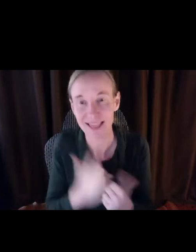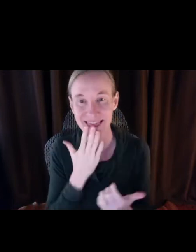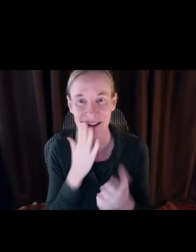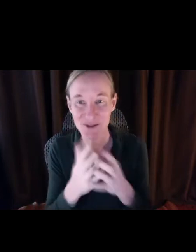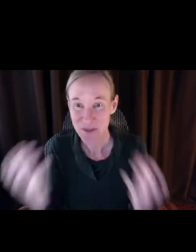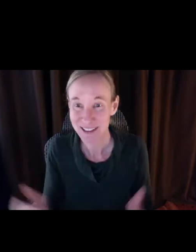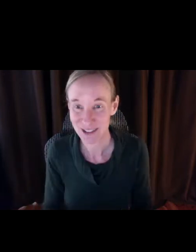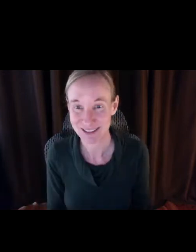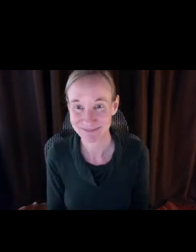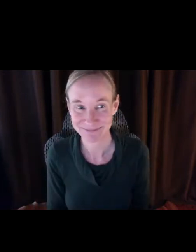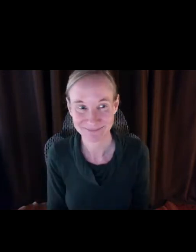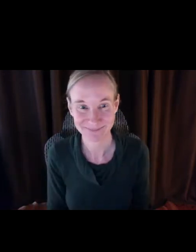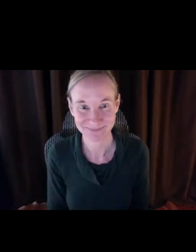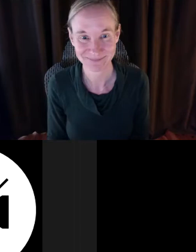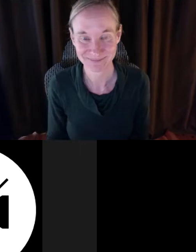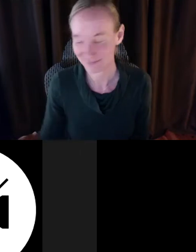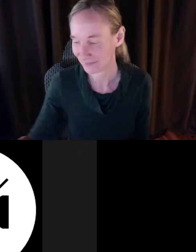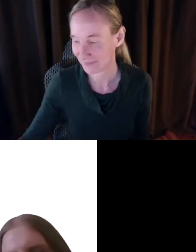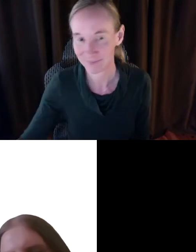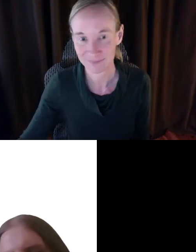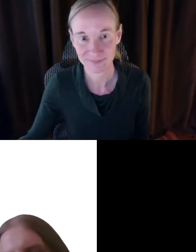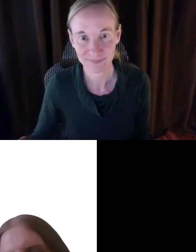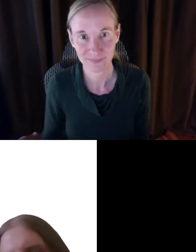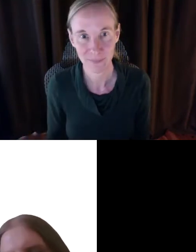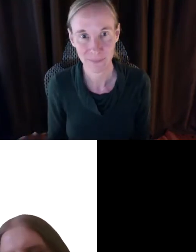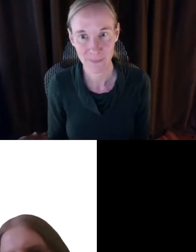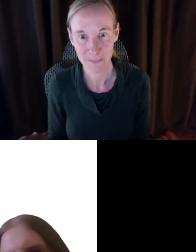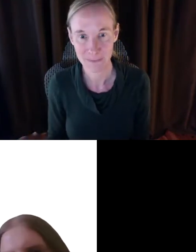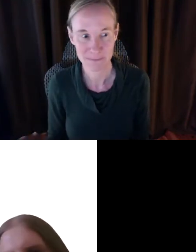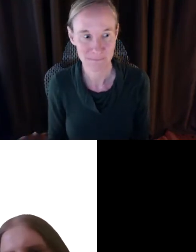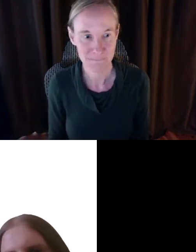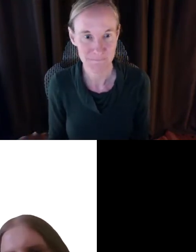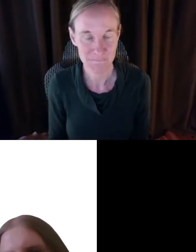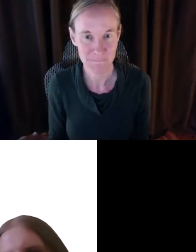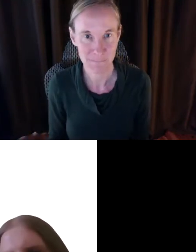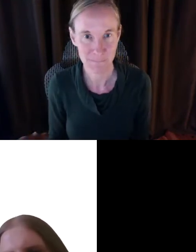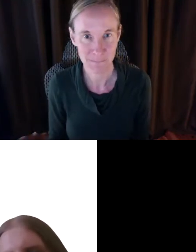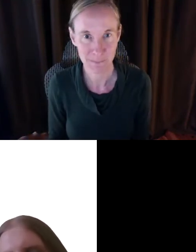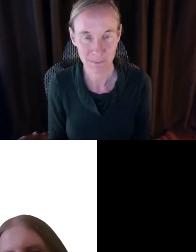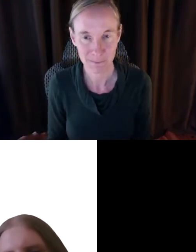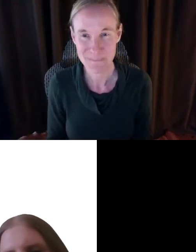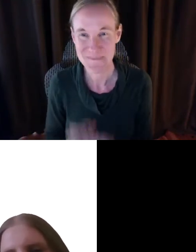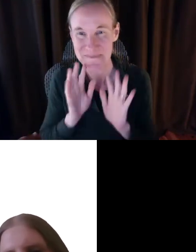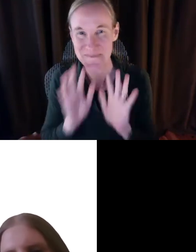working together we are going to succeed and get this lidges